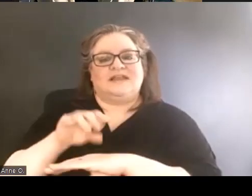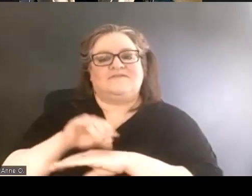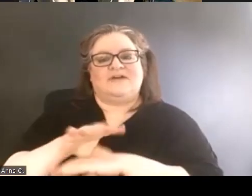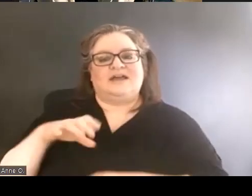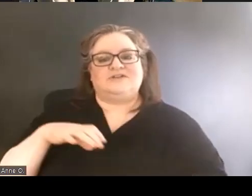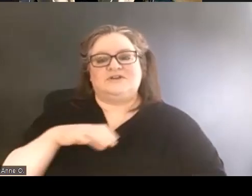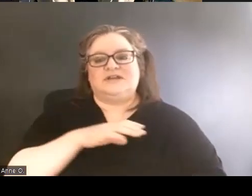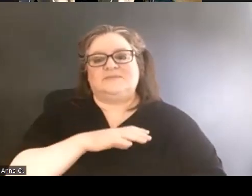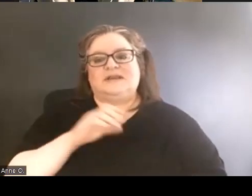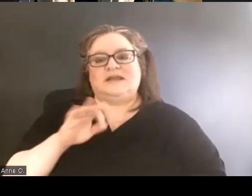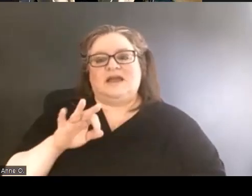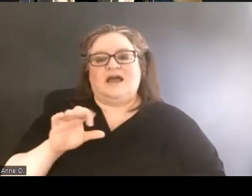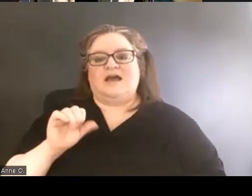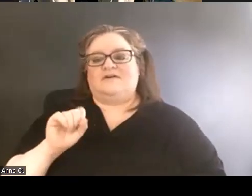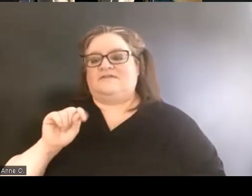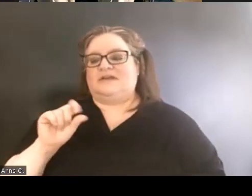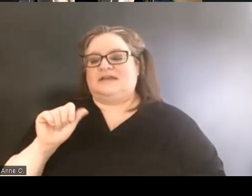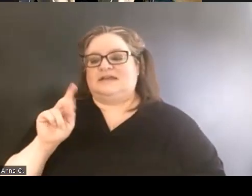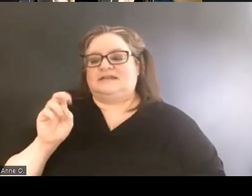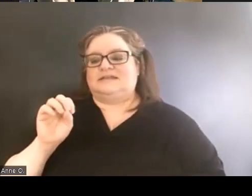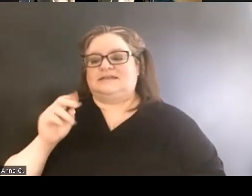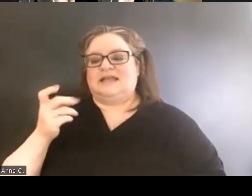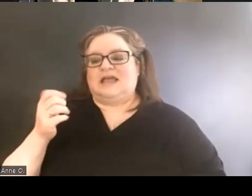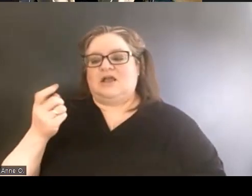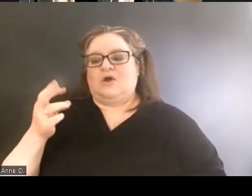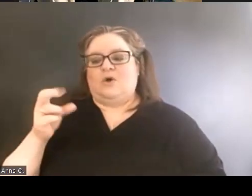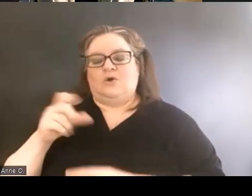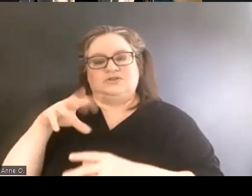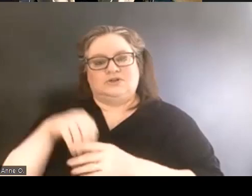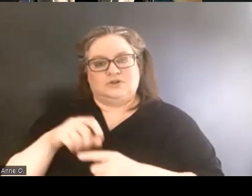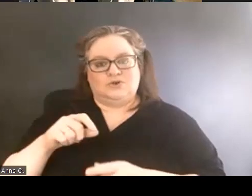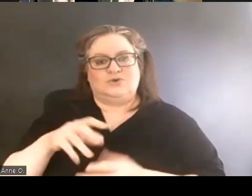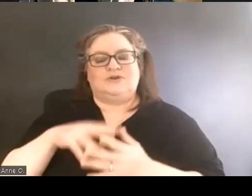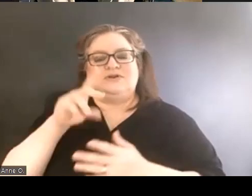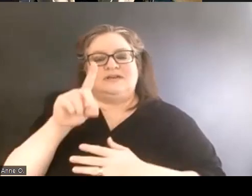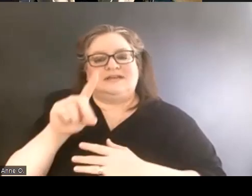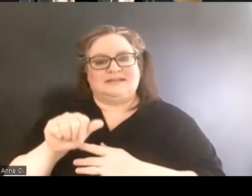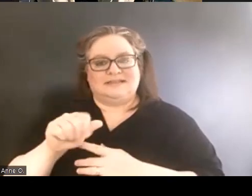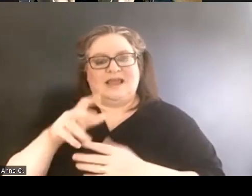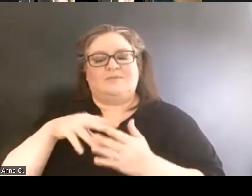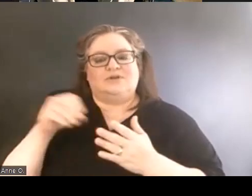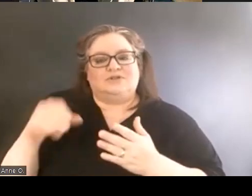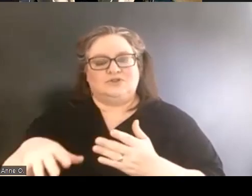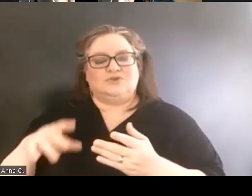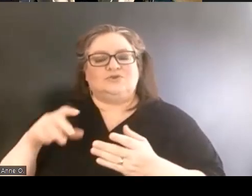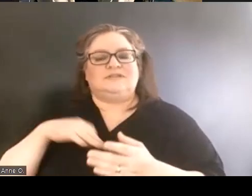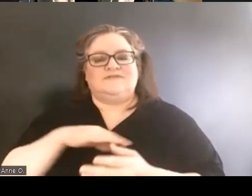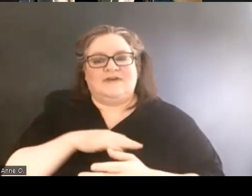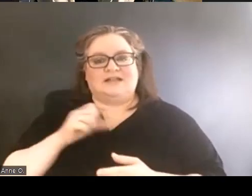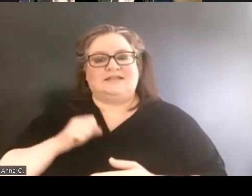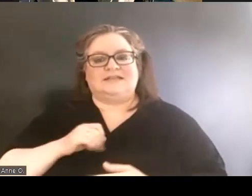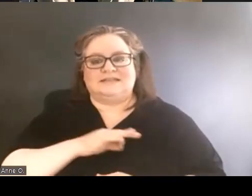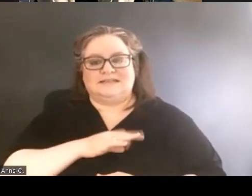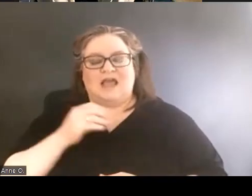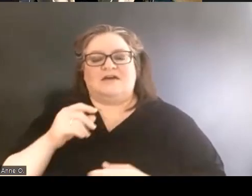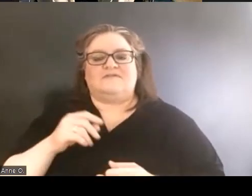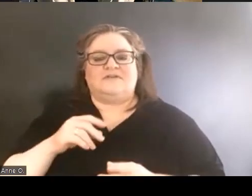of stakeholders, including disabled students, faculty and staff, a mission statement and three core values.